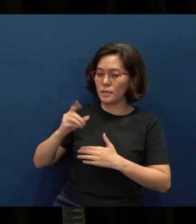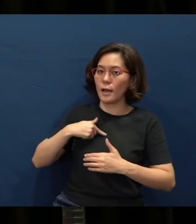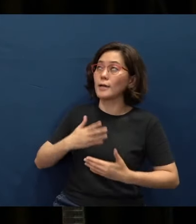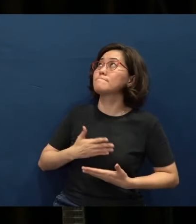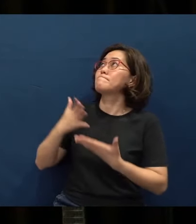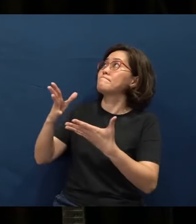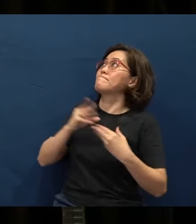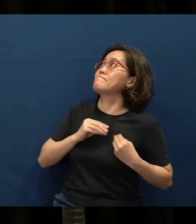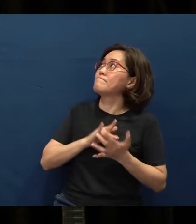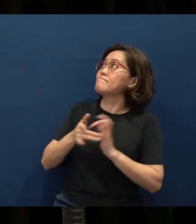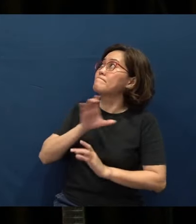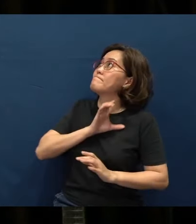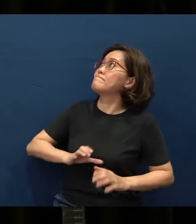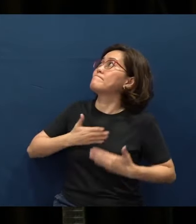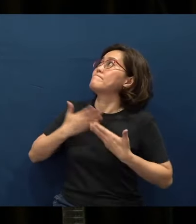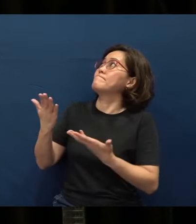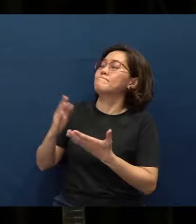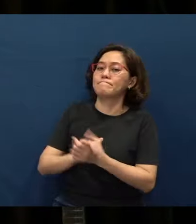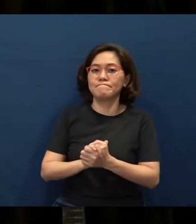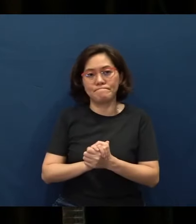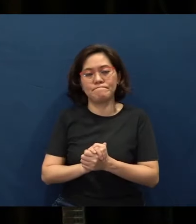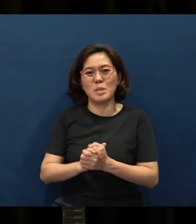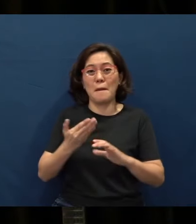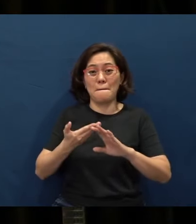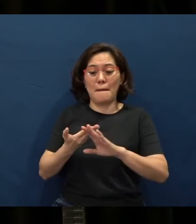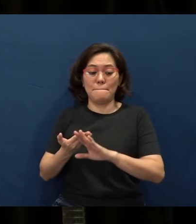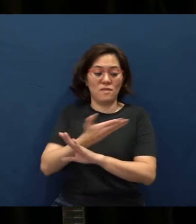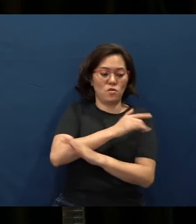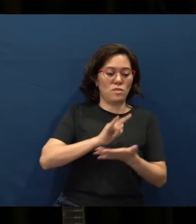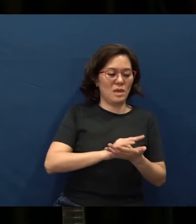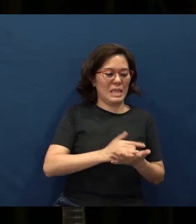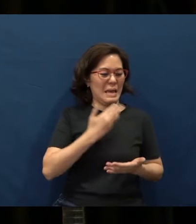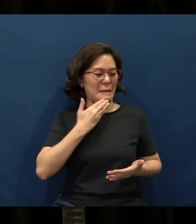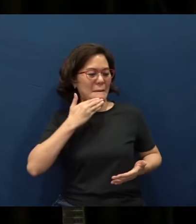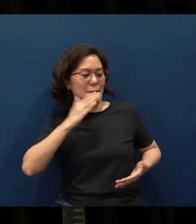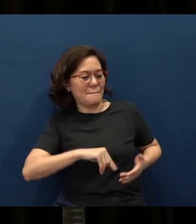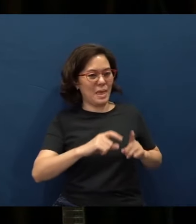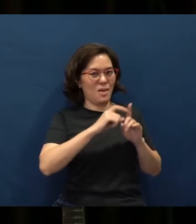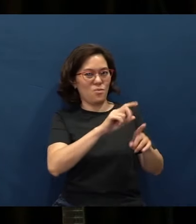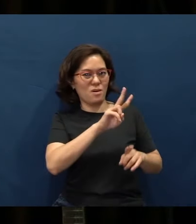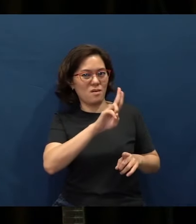But prior to that, you know, expletives, vulgarities sometimes would just come out of my mouth.